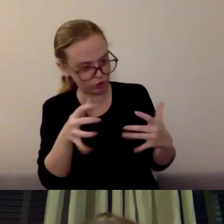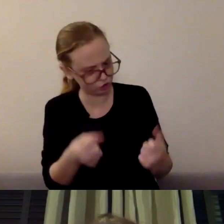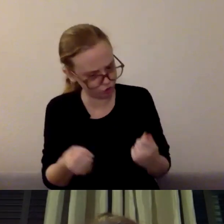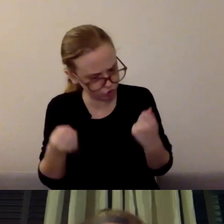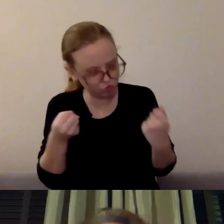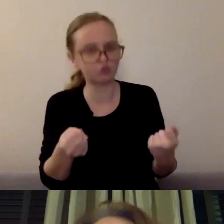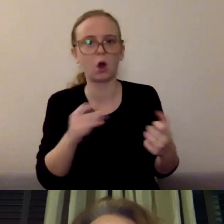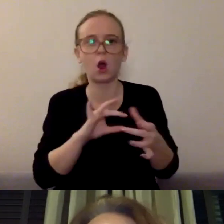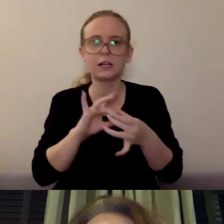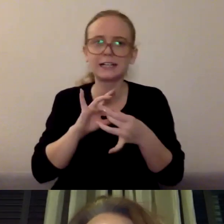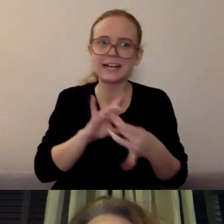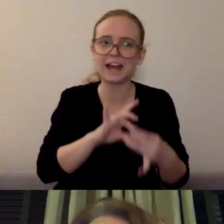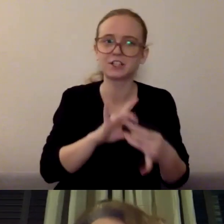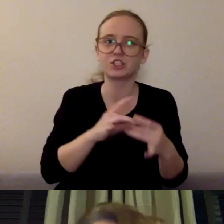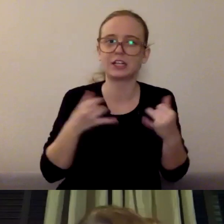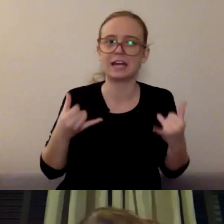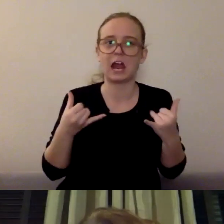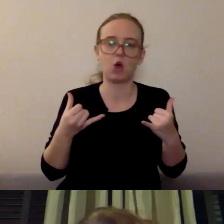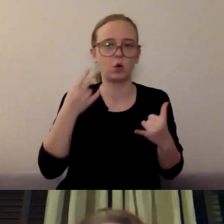and we're learning new ways to do that like tonight.